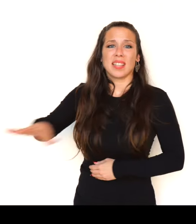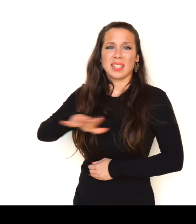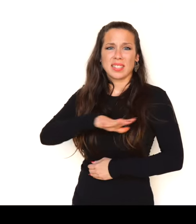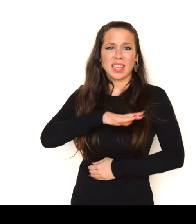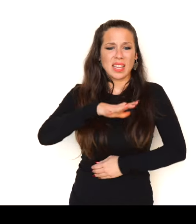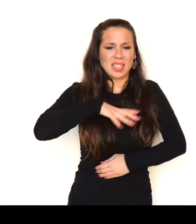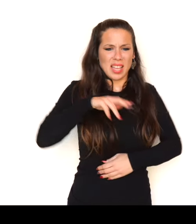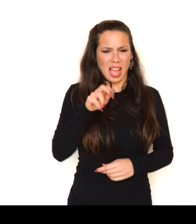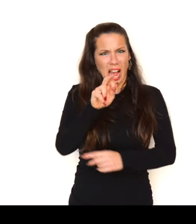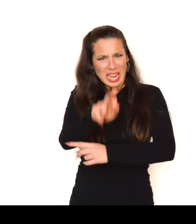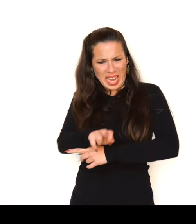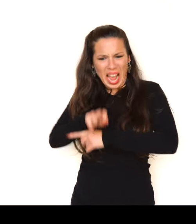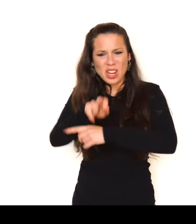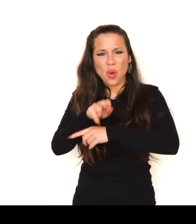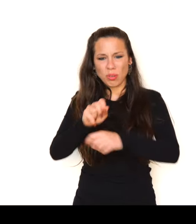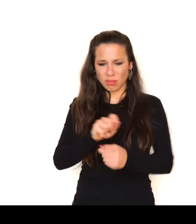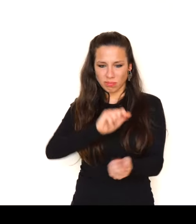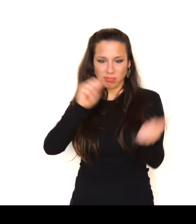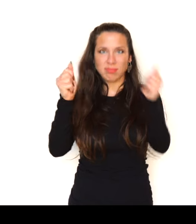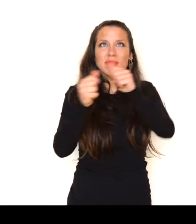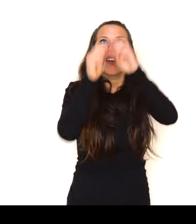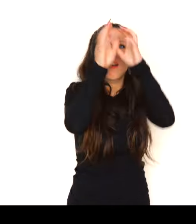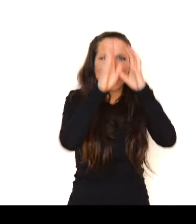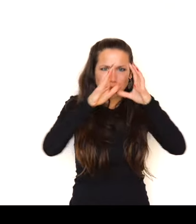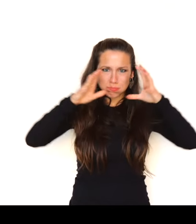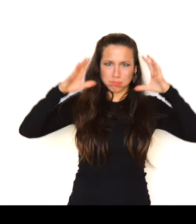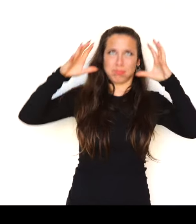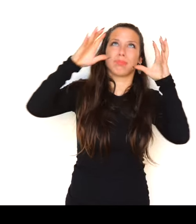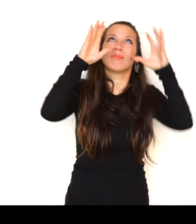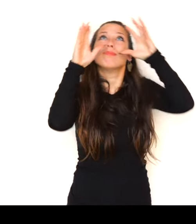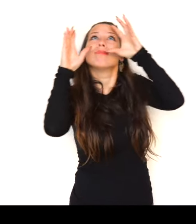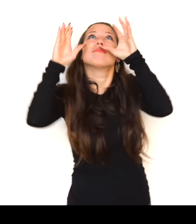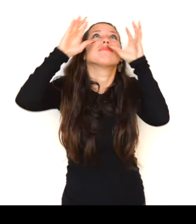Giant binoculars from cannons (We are and will be peaceful)